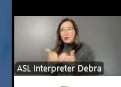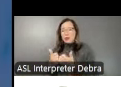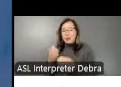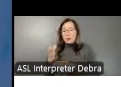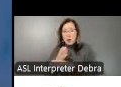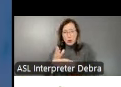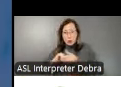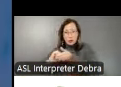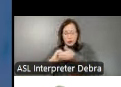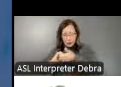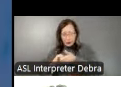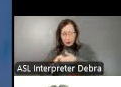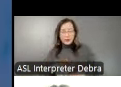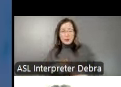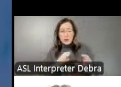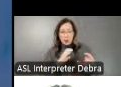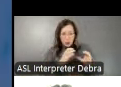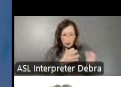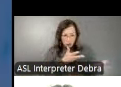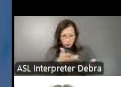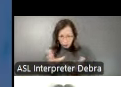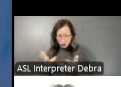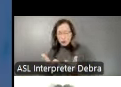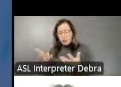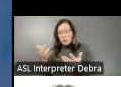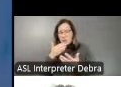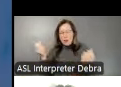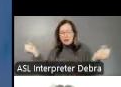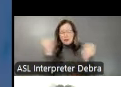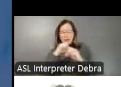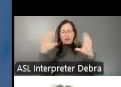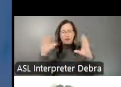In communication with them, we're getting a better understanding of the impact of the storms on the